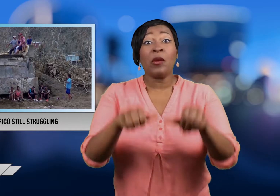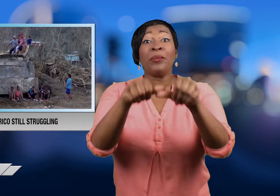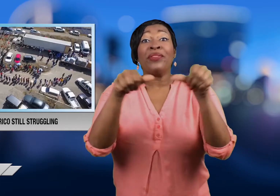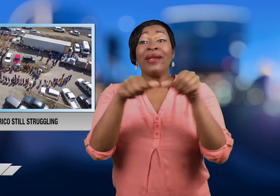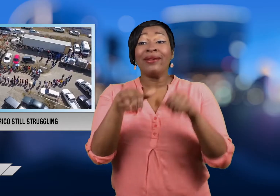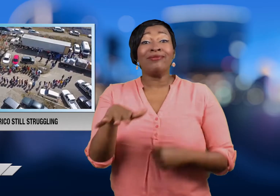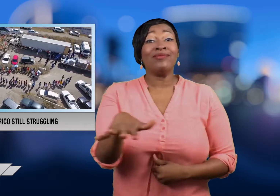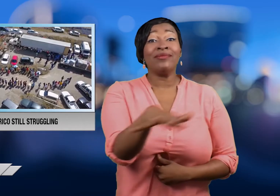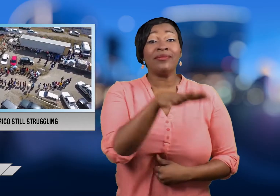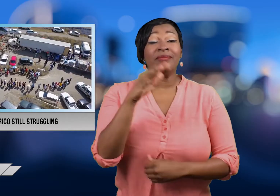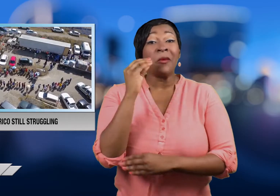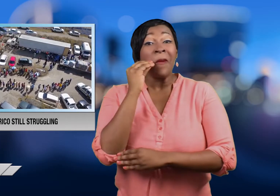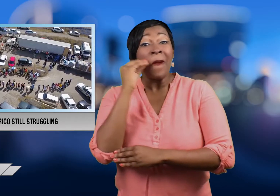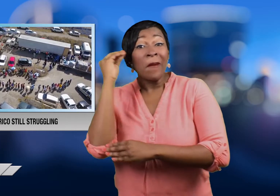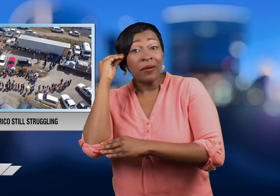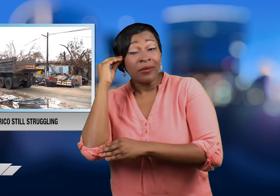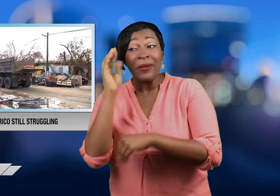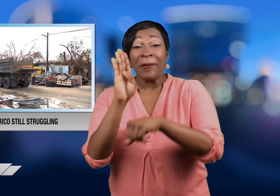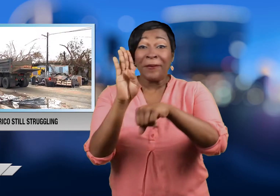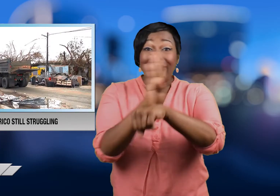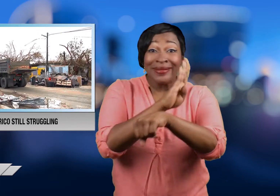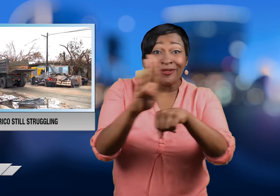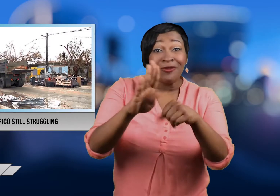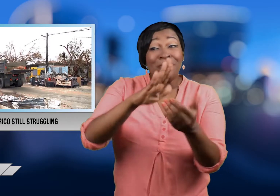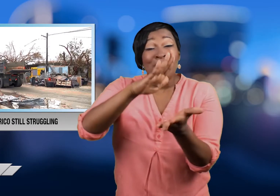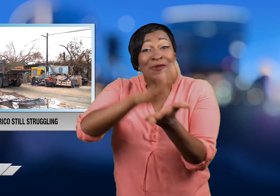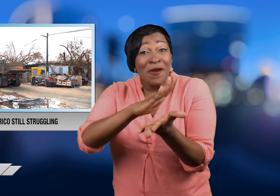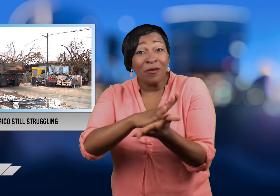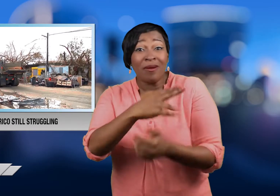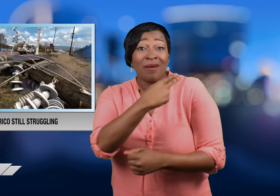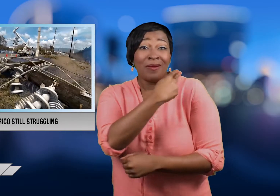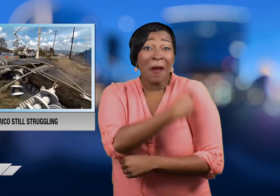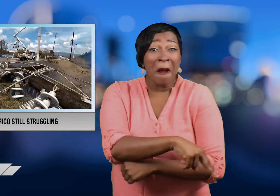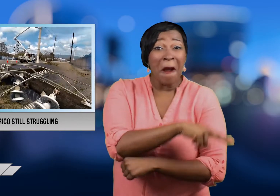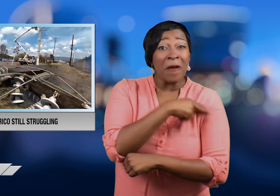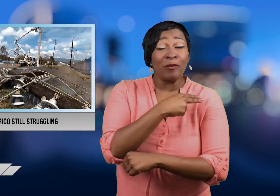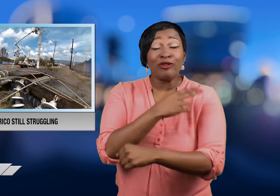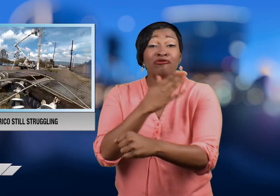homes, businesses, schools, hospitals -- are